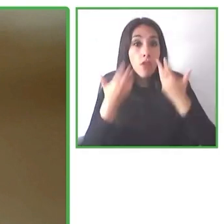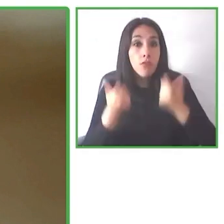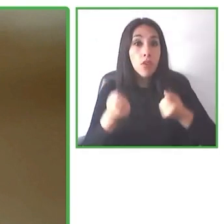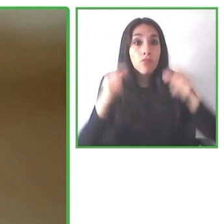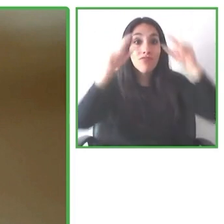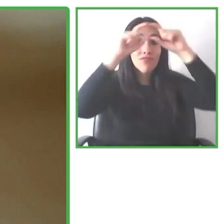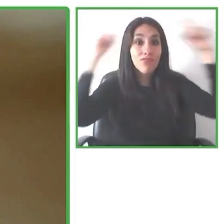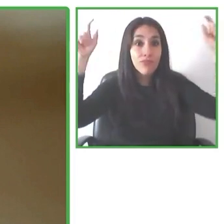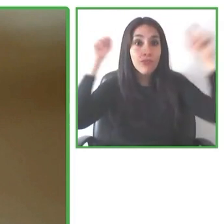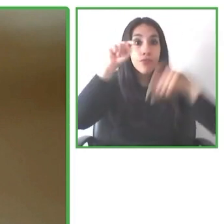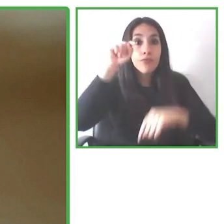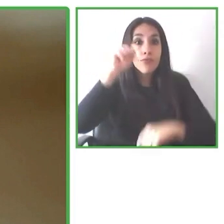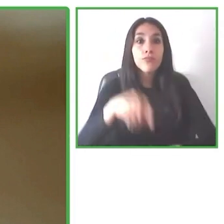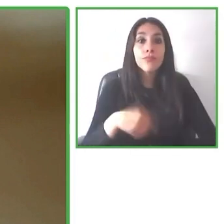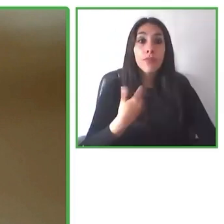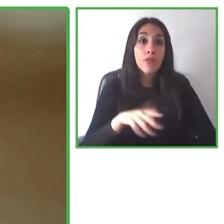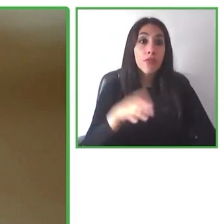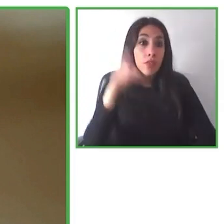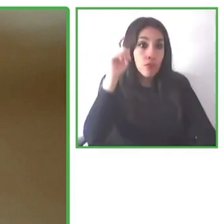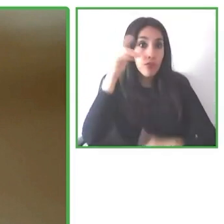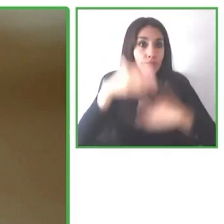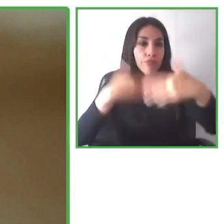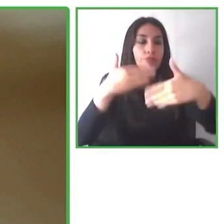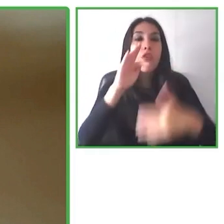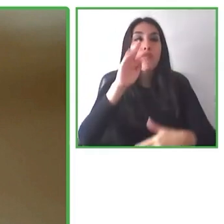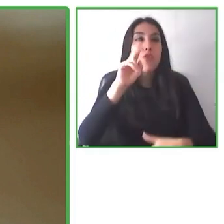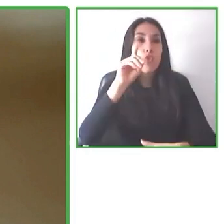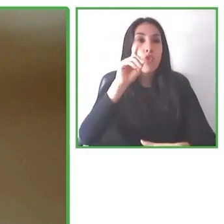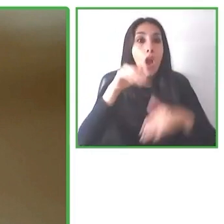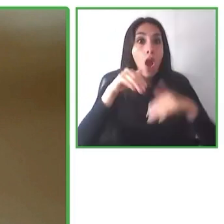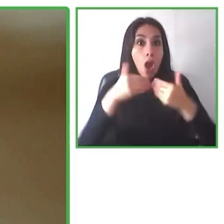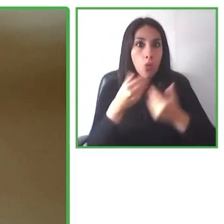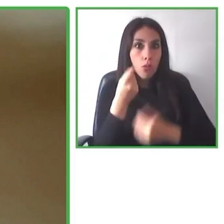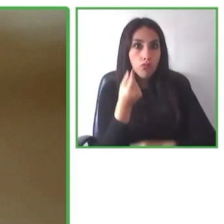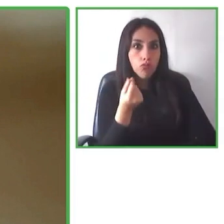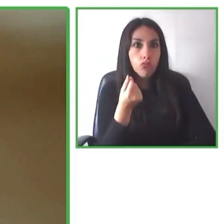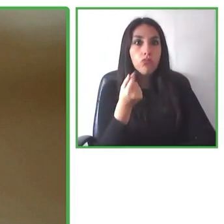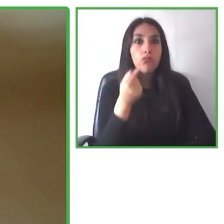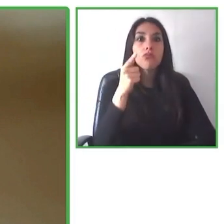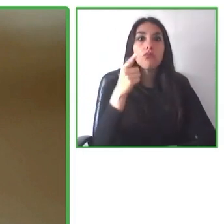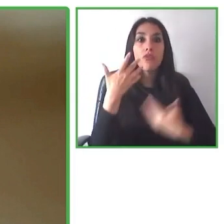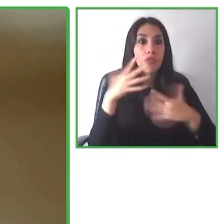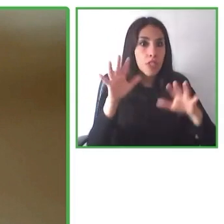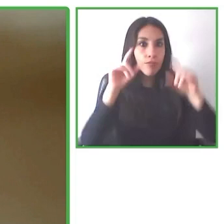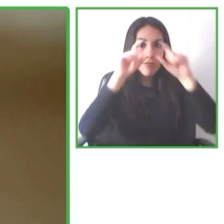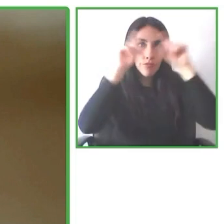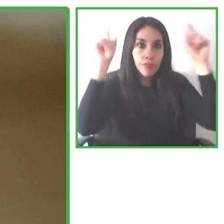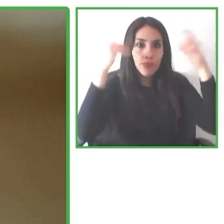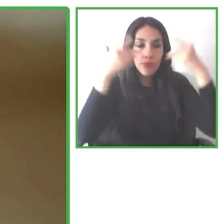into it and get onto the platform in order to be able to see the full regulation.